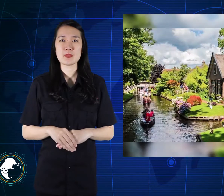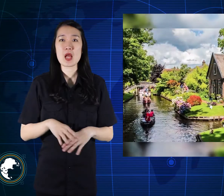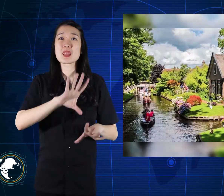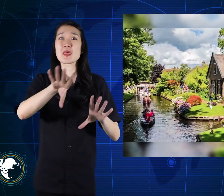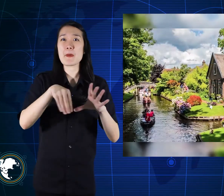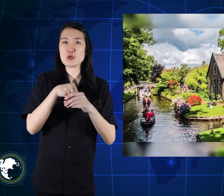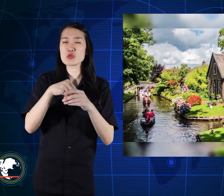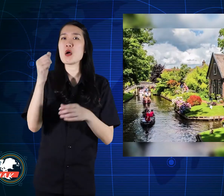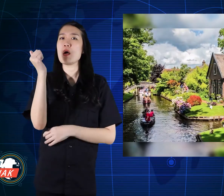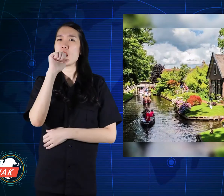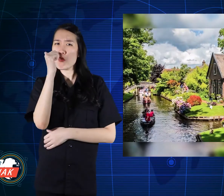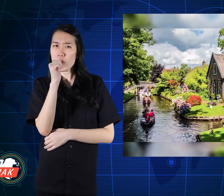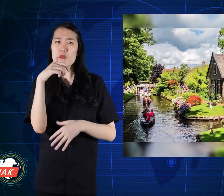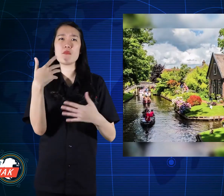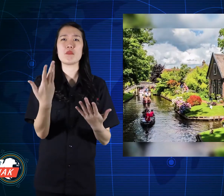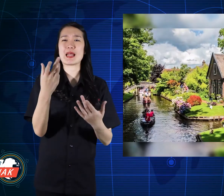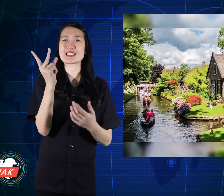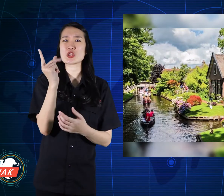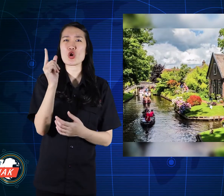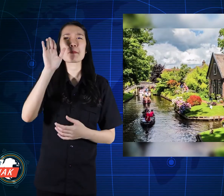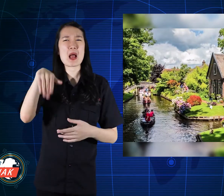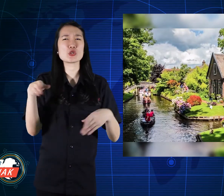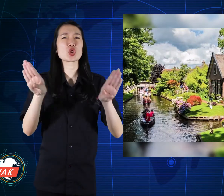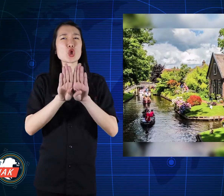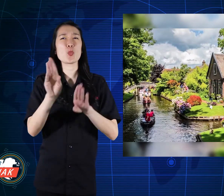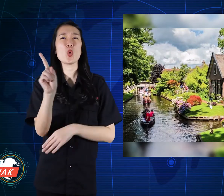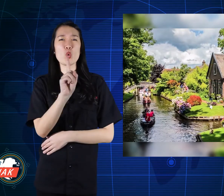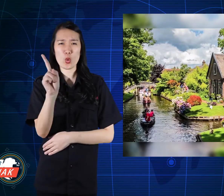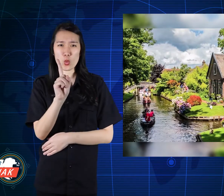Including bars and restaurants are still closed first.